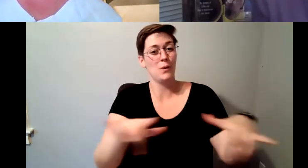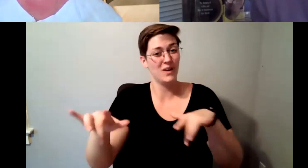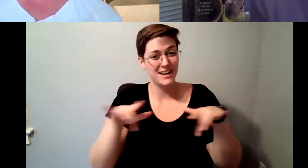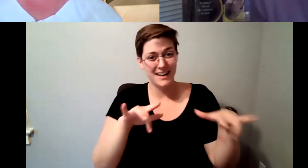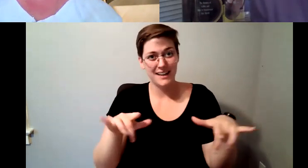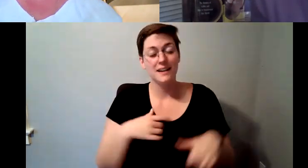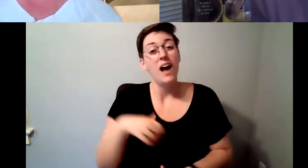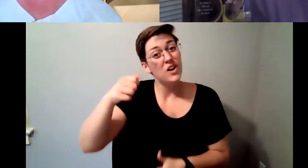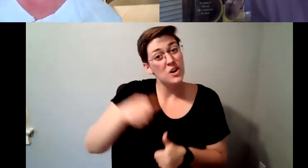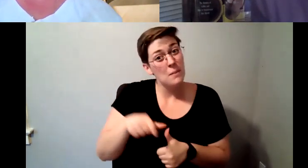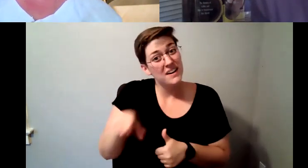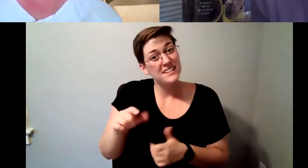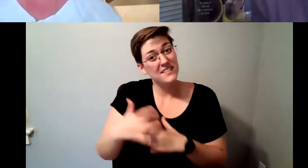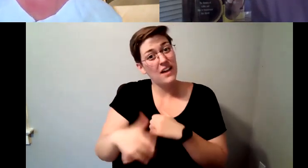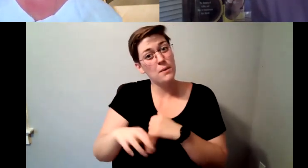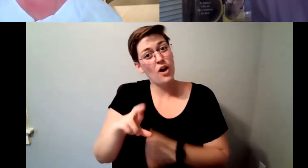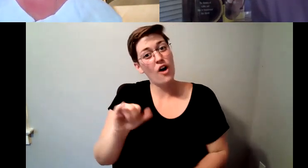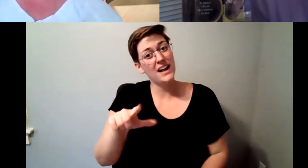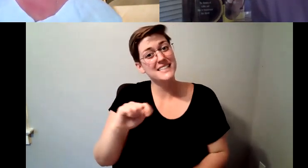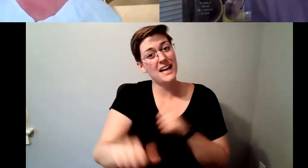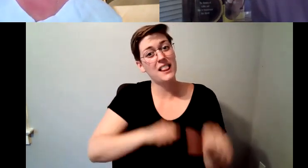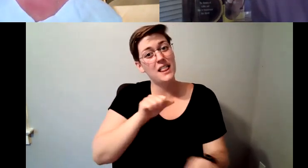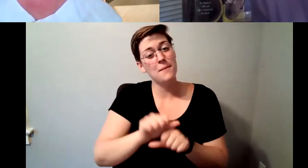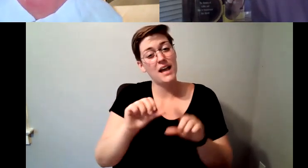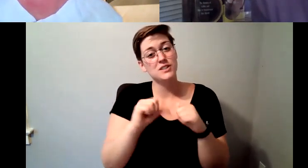available on the RIT alumni association YouTube site.